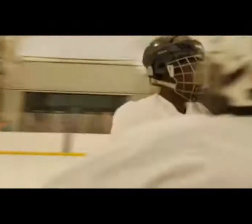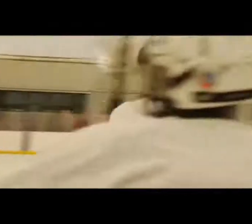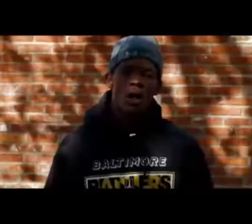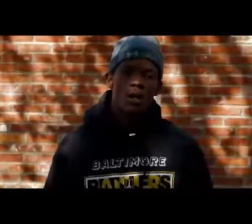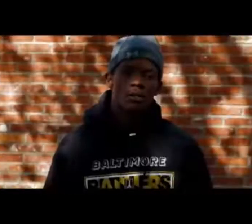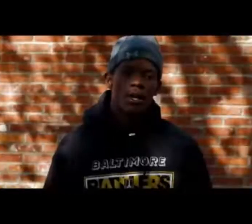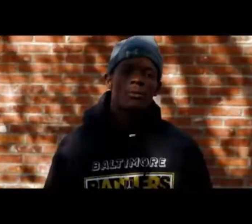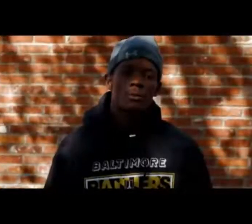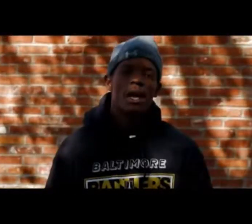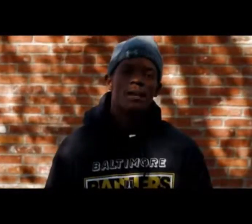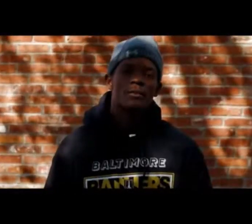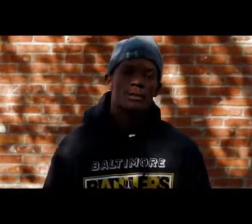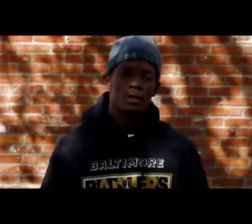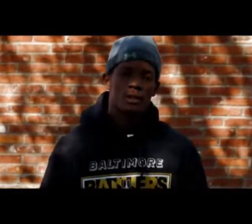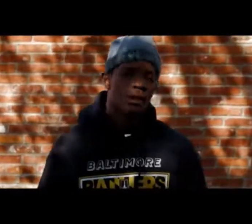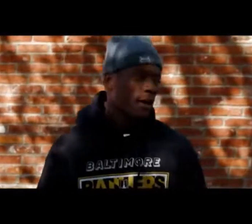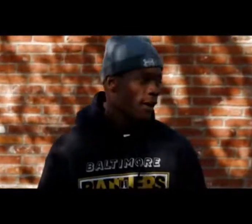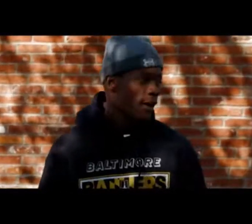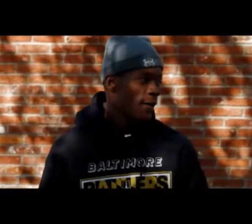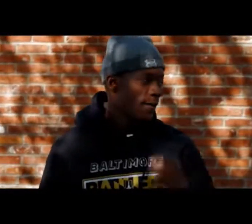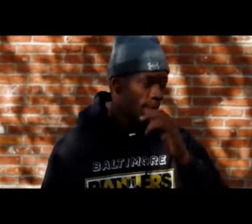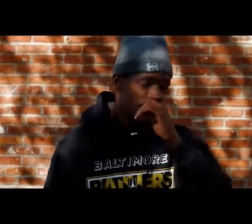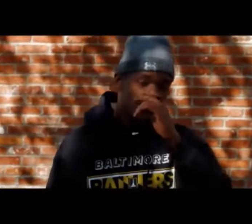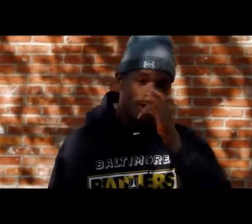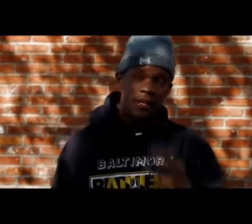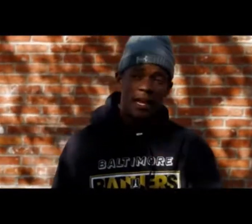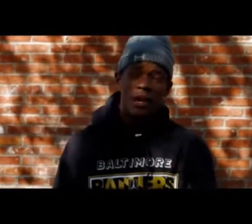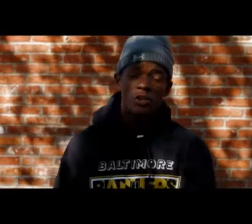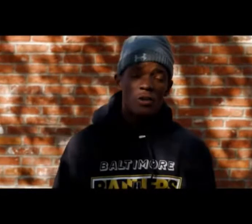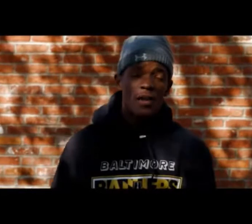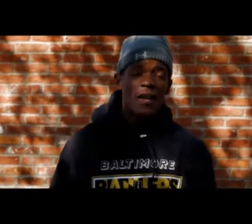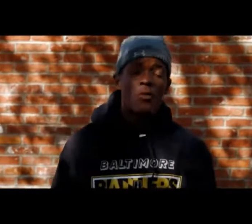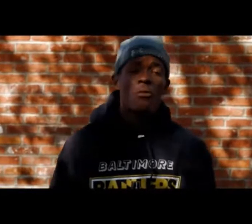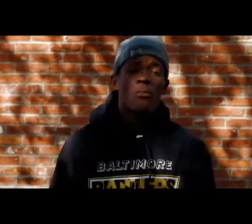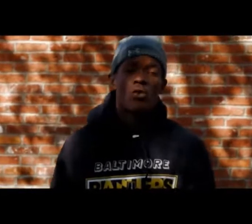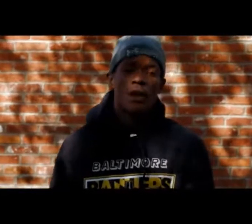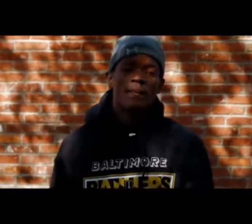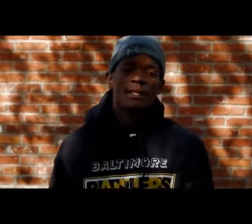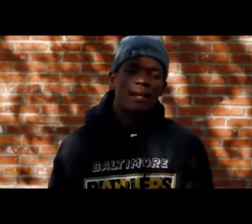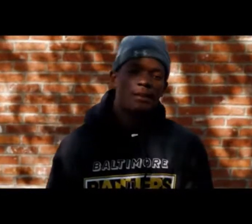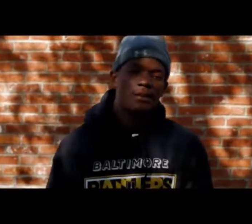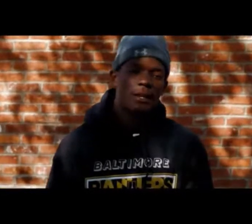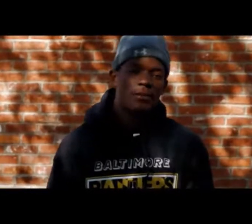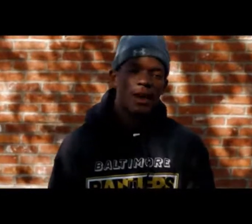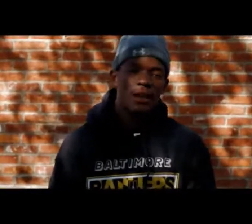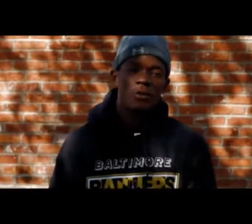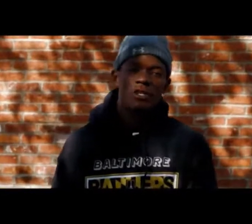ronald saquon ray peanut butter it helped a lot of us